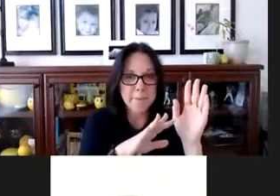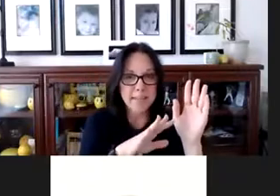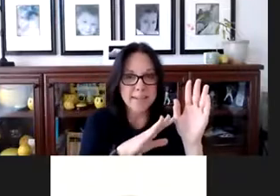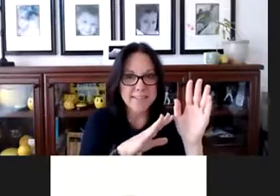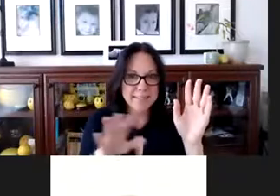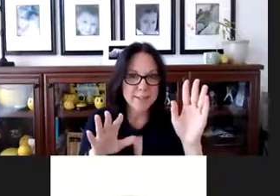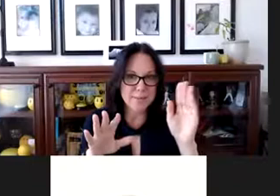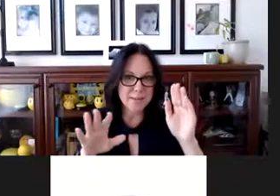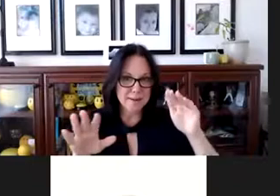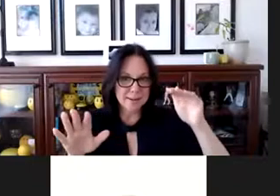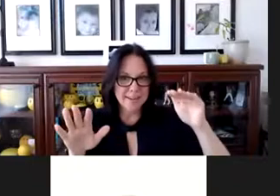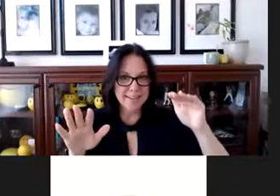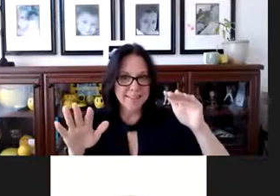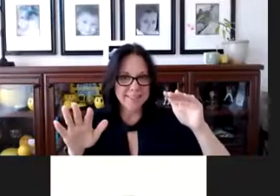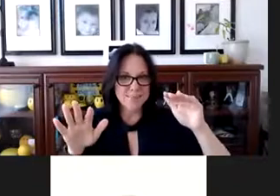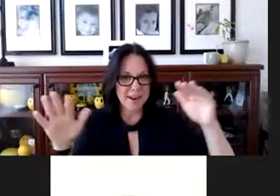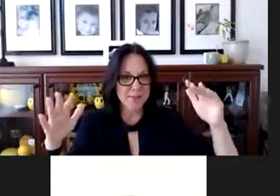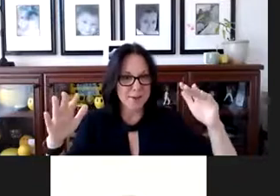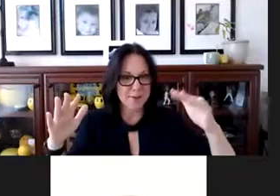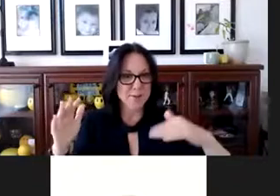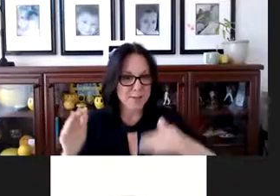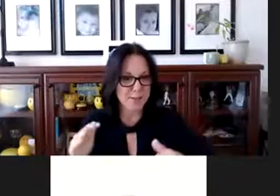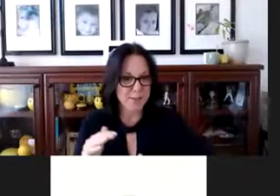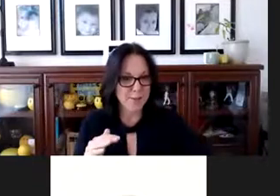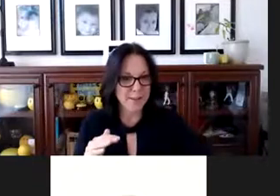it is easier for me on meetings when I have larger groups, to use